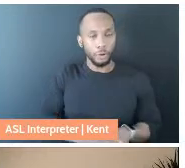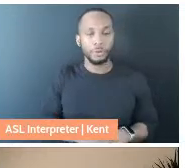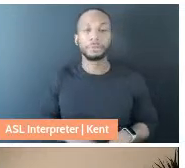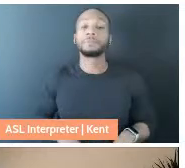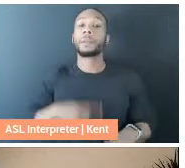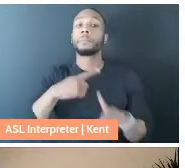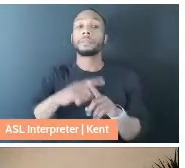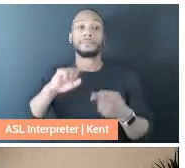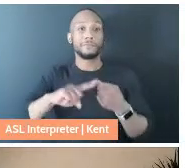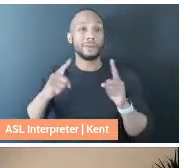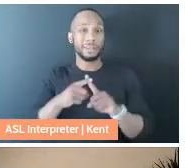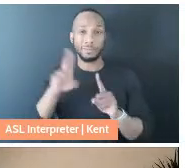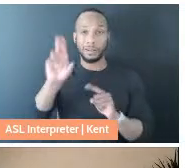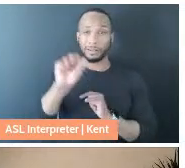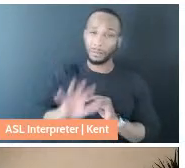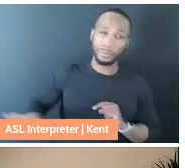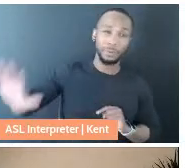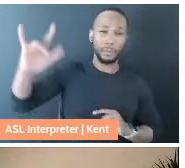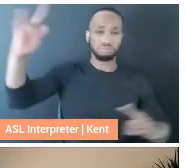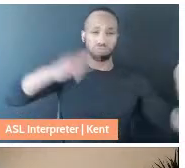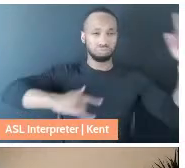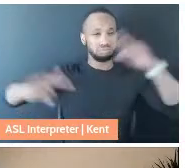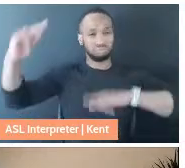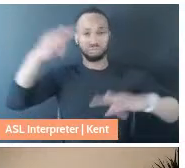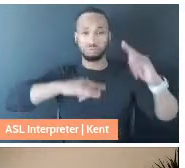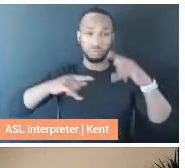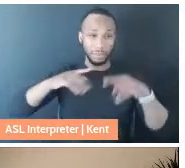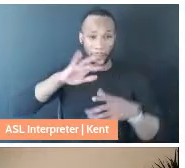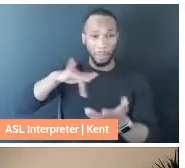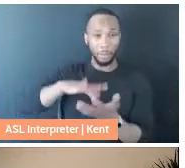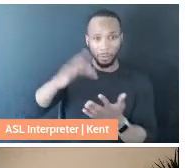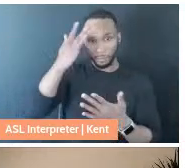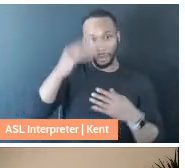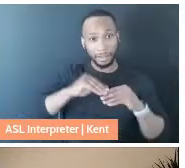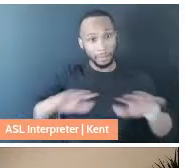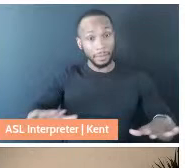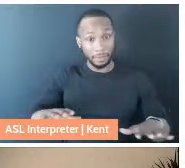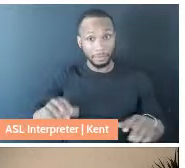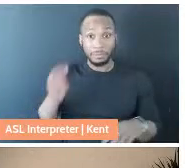over the country who flew into at the height of a pandemic, many of whom had very strict